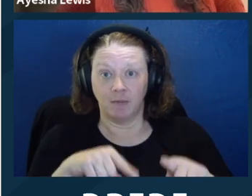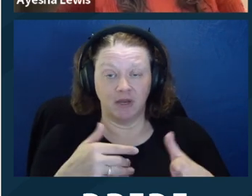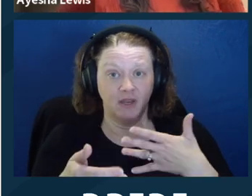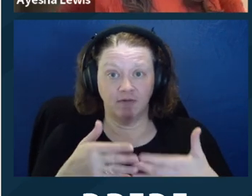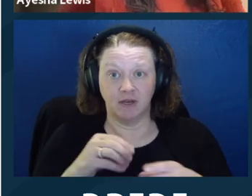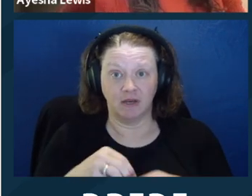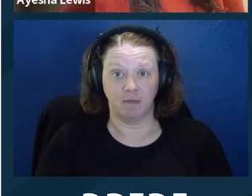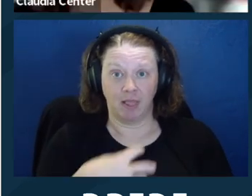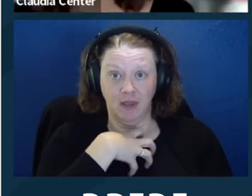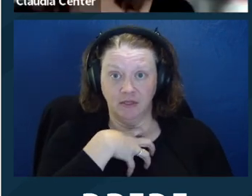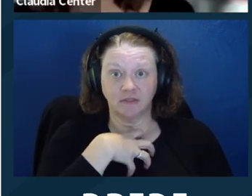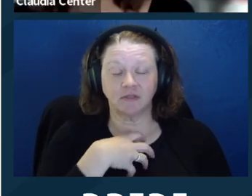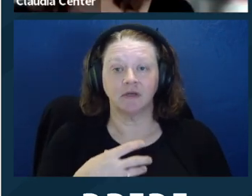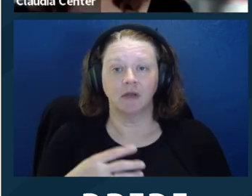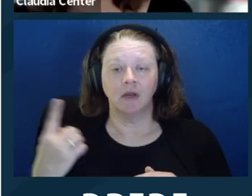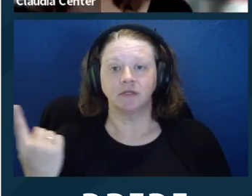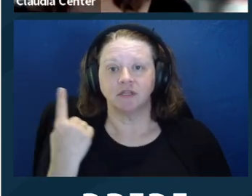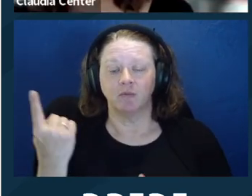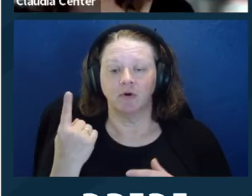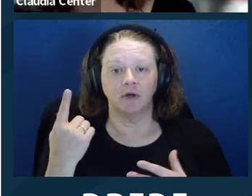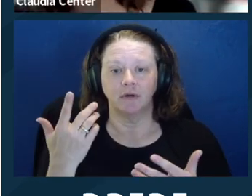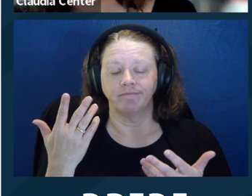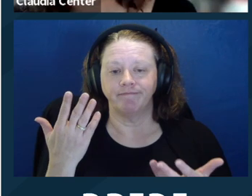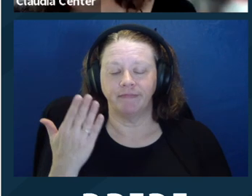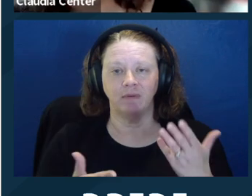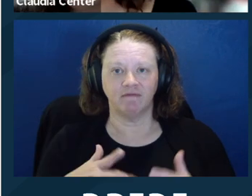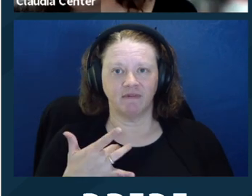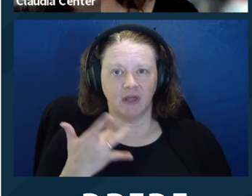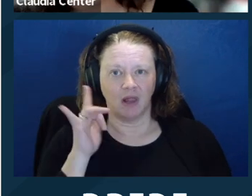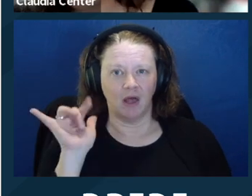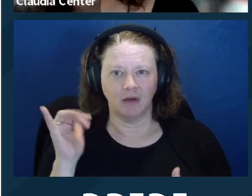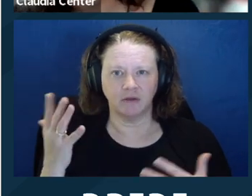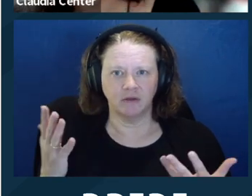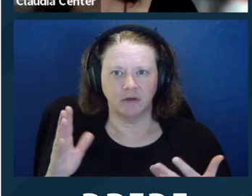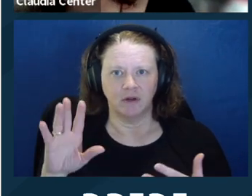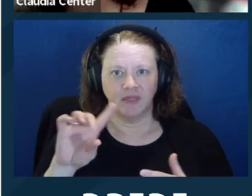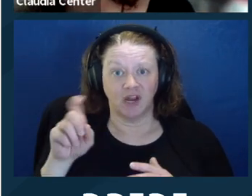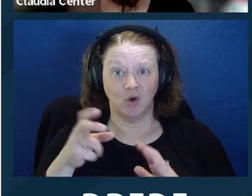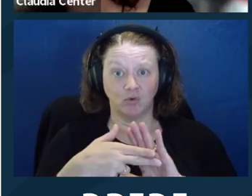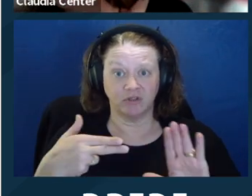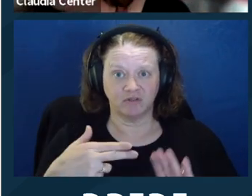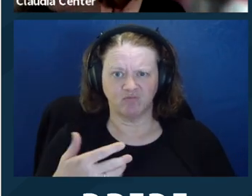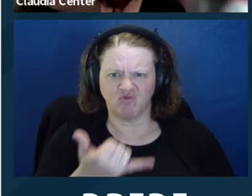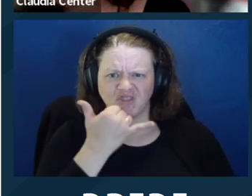Yeah, I completely agree with that and that can happen, even in complaints.